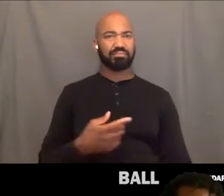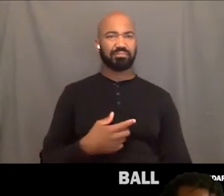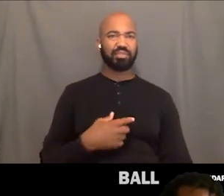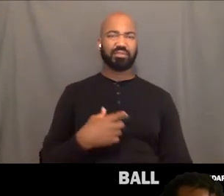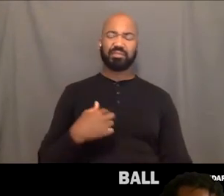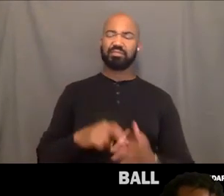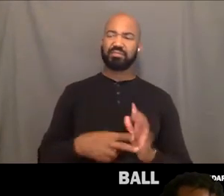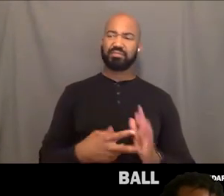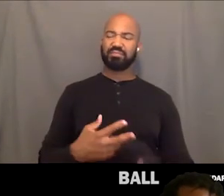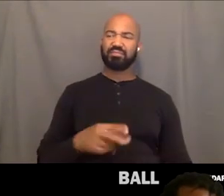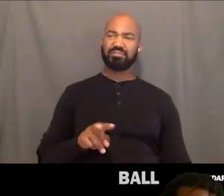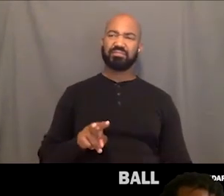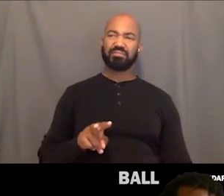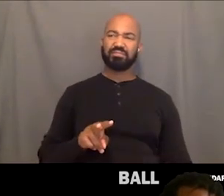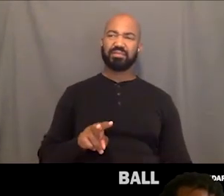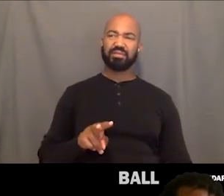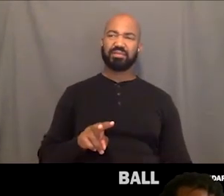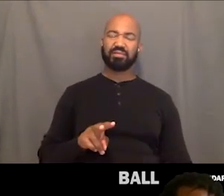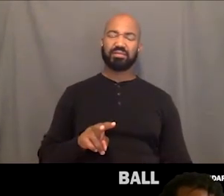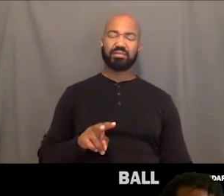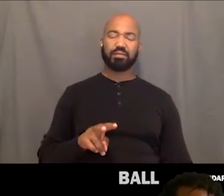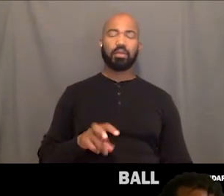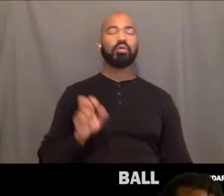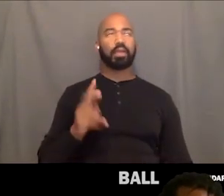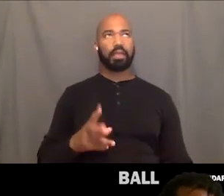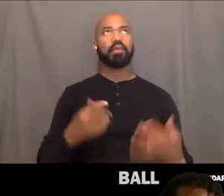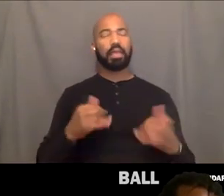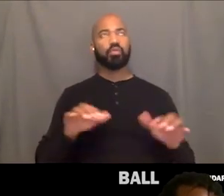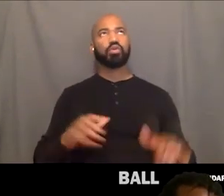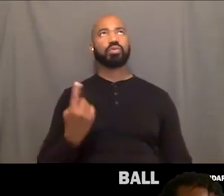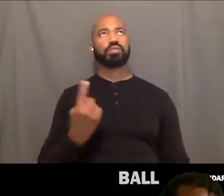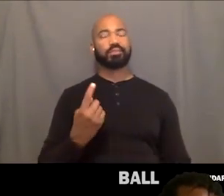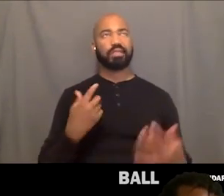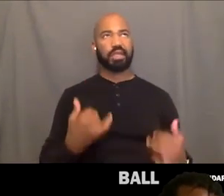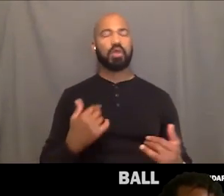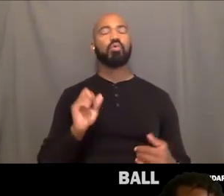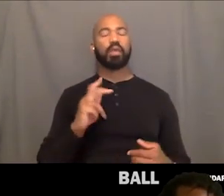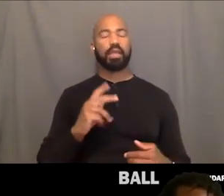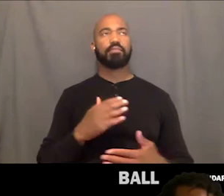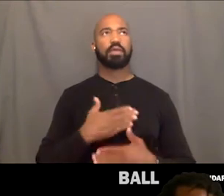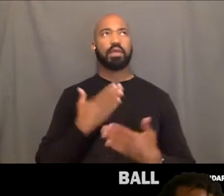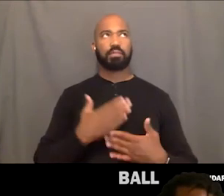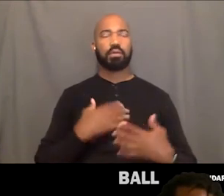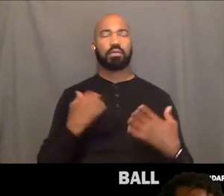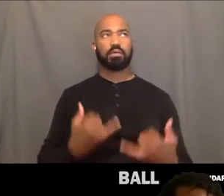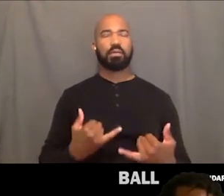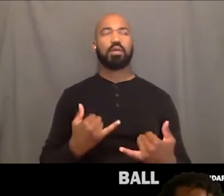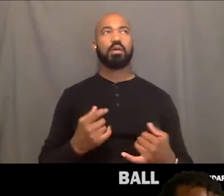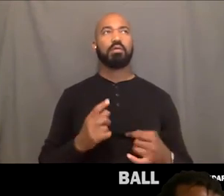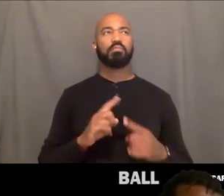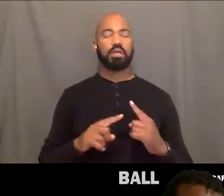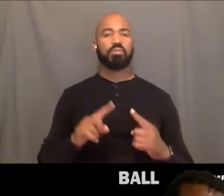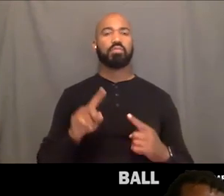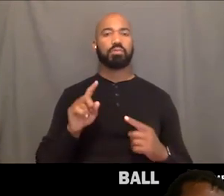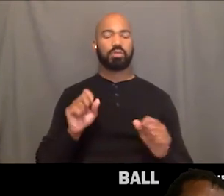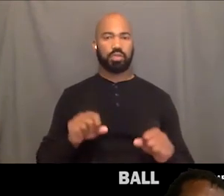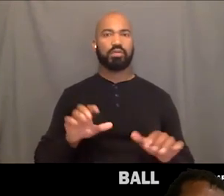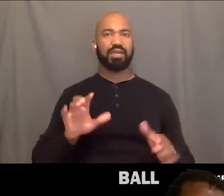but you're just happy to be like "Okay, we doing something." But it kinda just made me reflect back like we coulda been busy. Hmm.